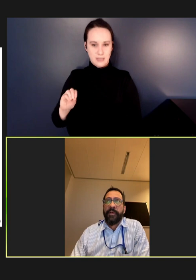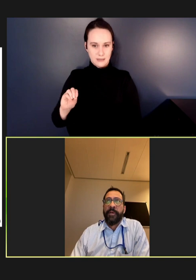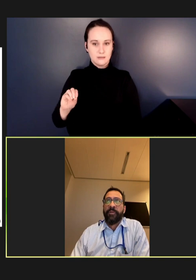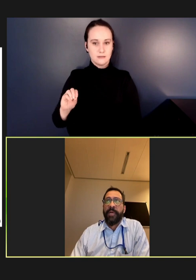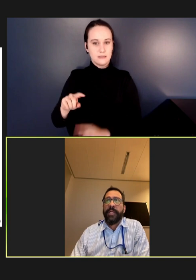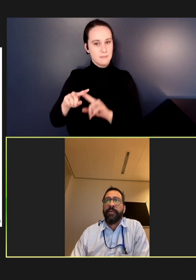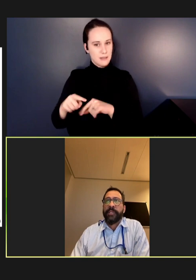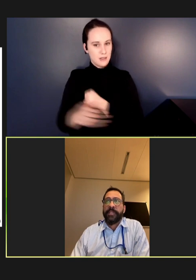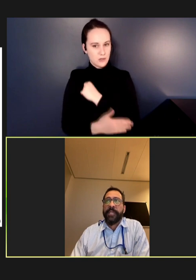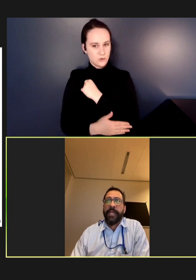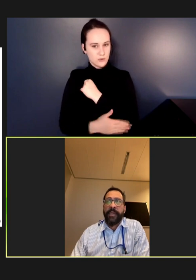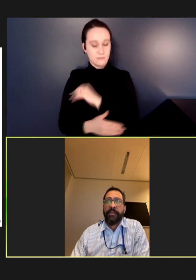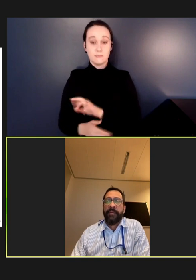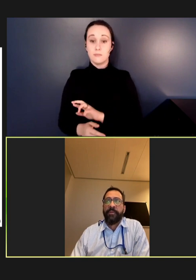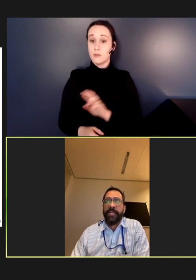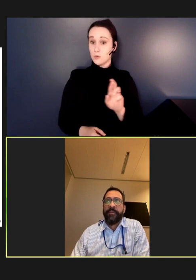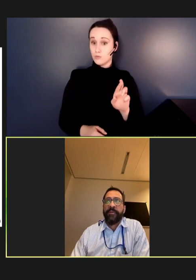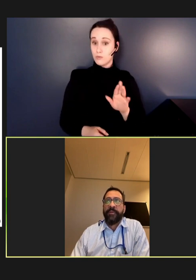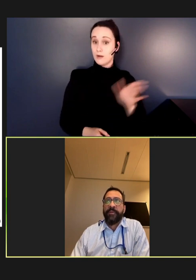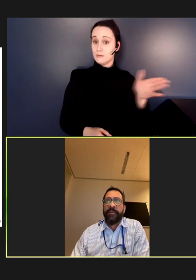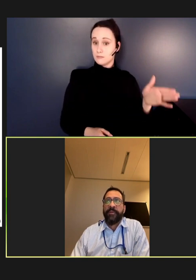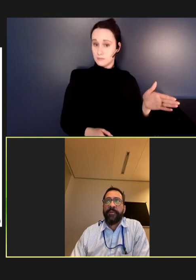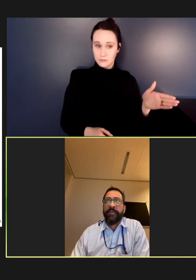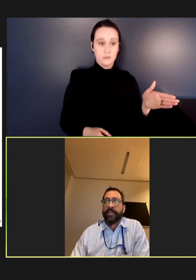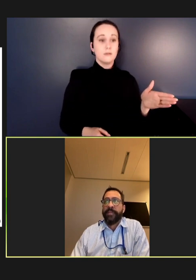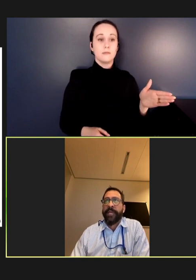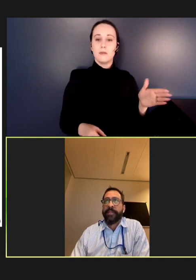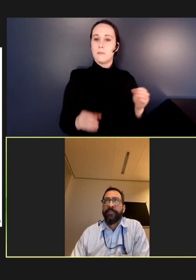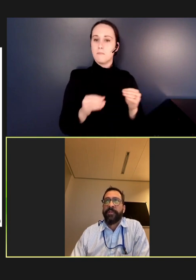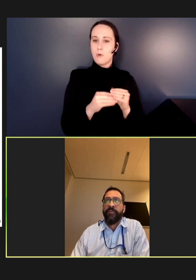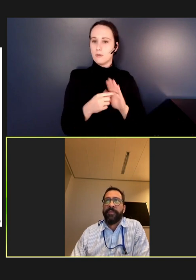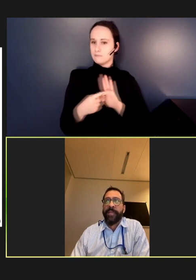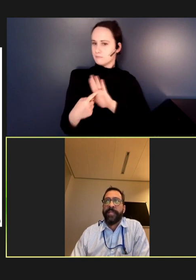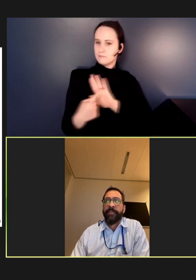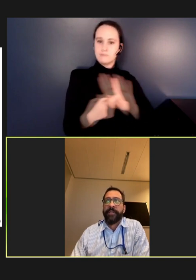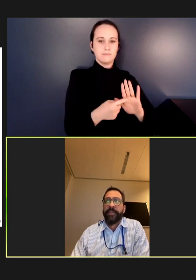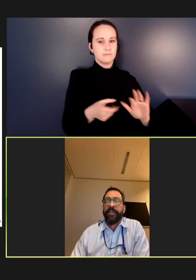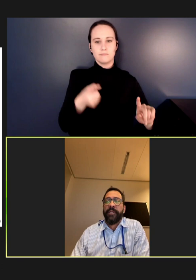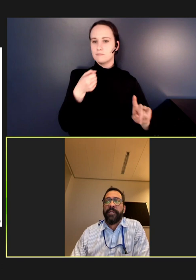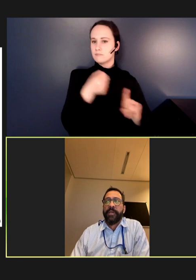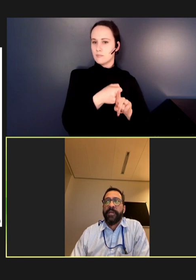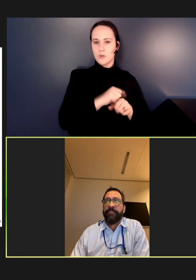on the right, you can see again that we have a much more pronounced impact of the COVID pandemic